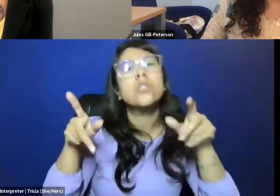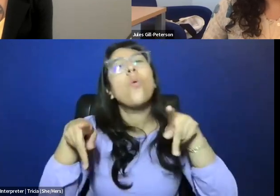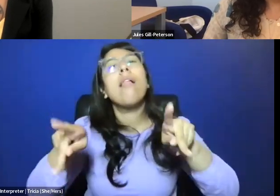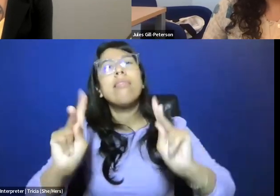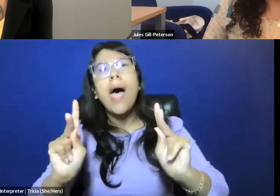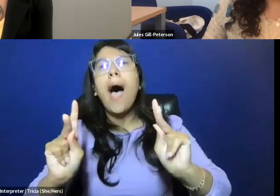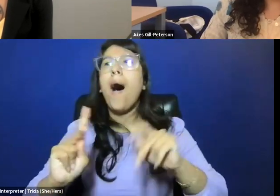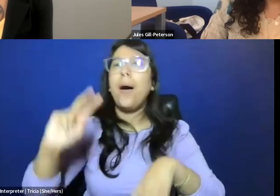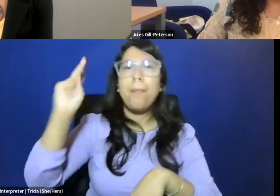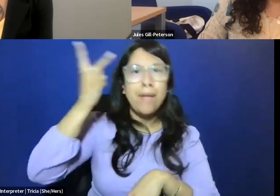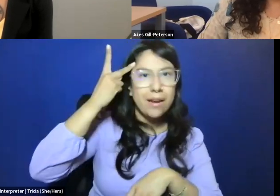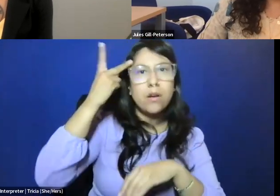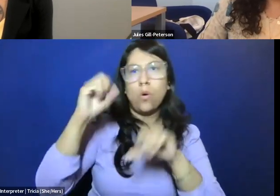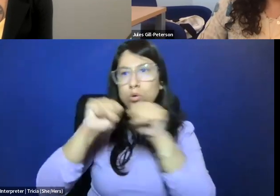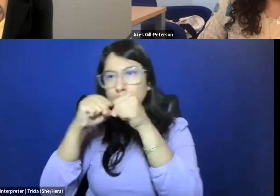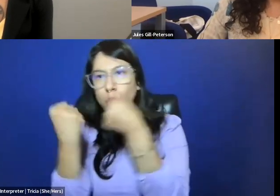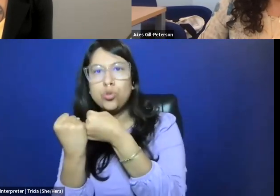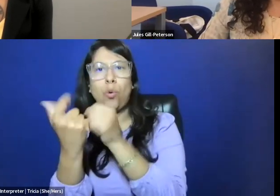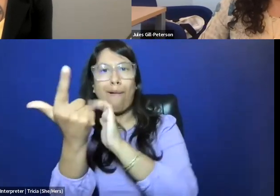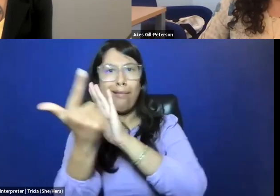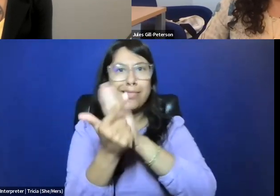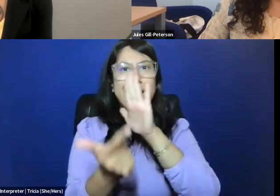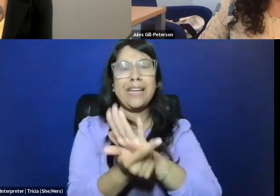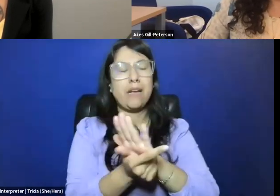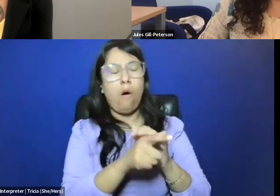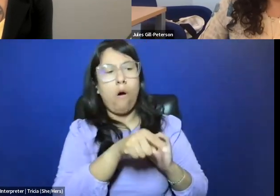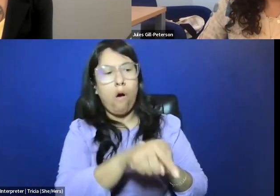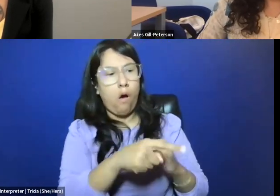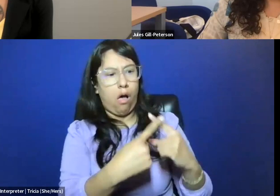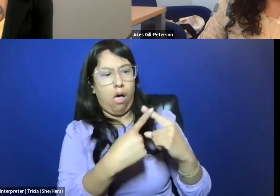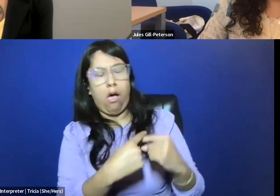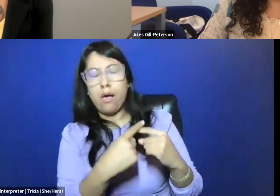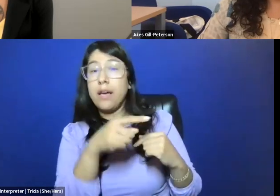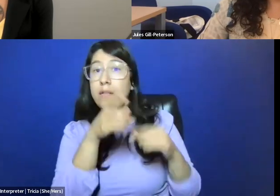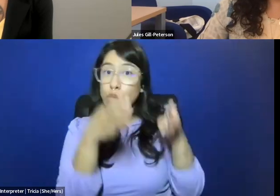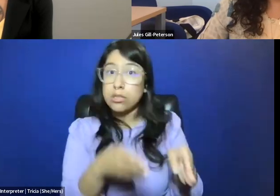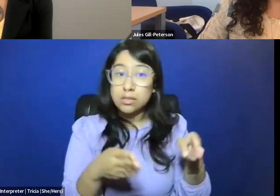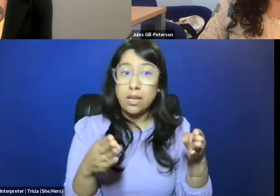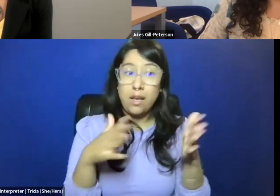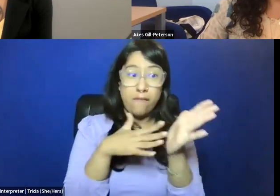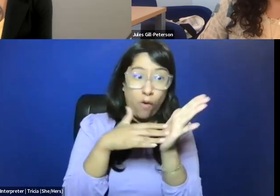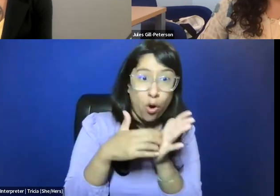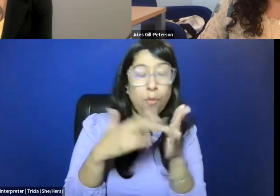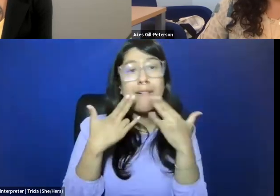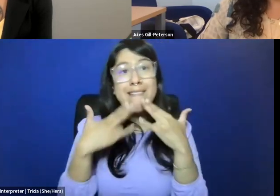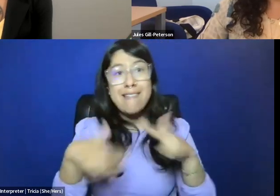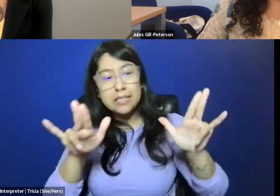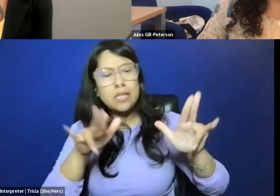and political dependency, which is to say, if someone is vulnerable and innocent, you know, construed as incapable